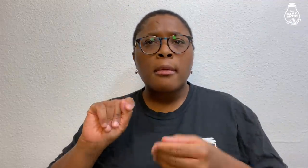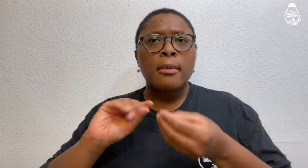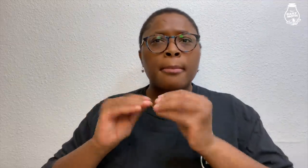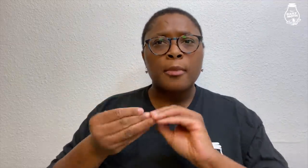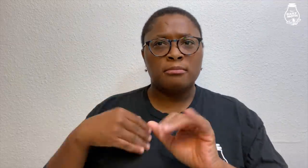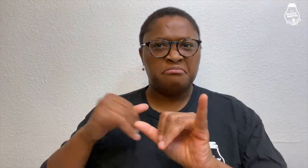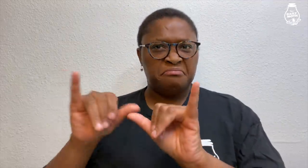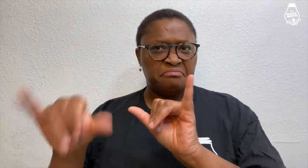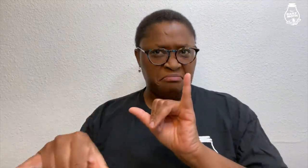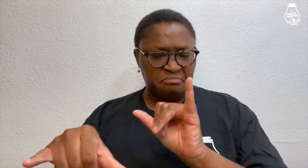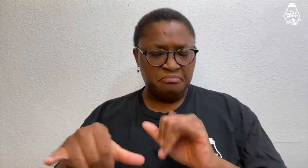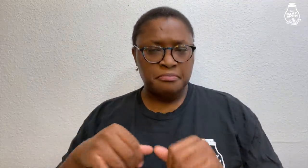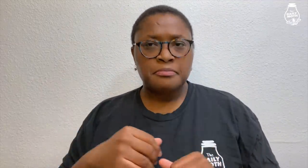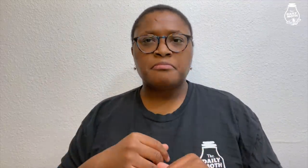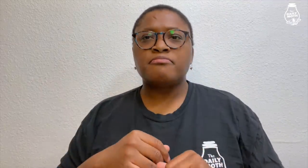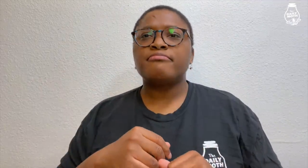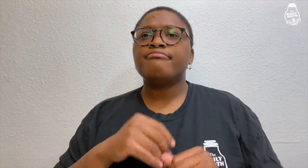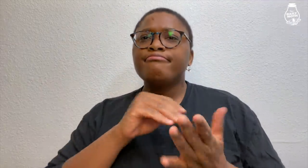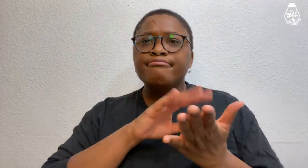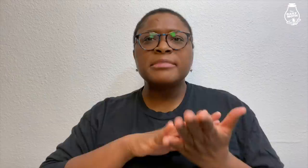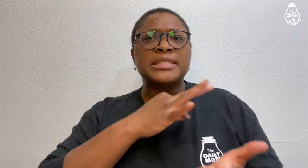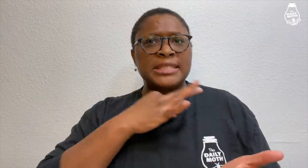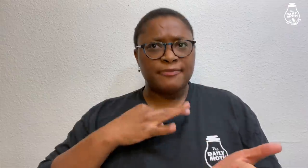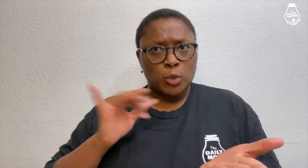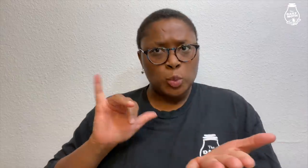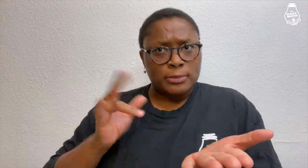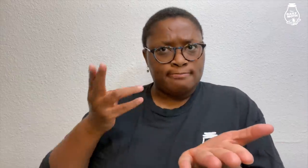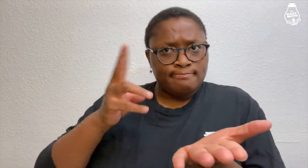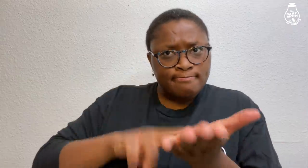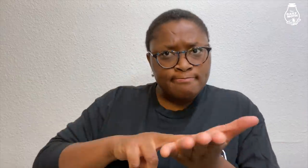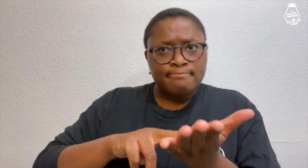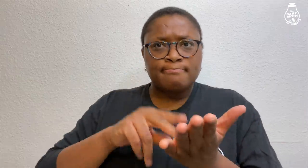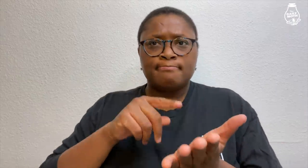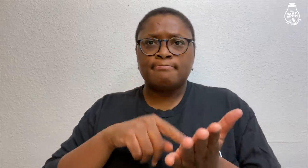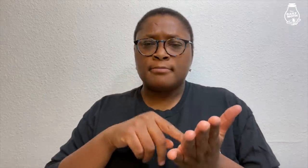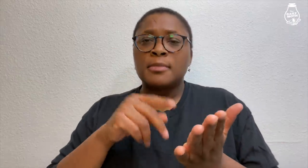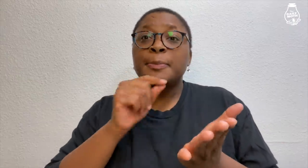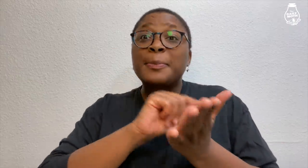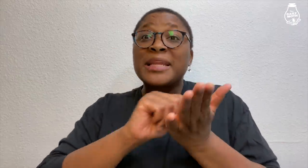the lot number they're staying at. The staff present will also sign their name,